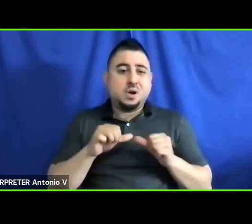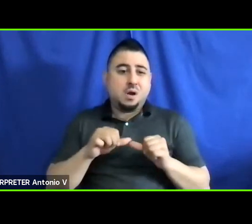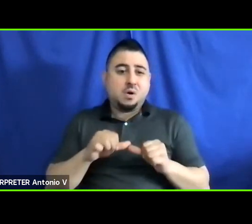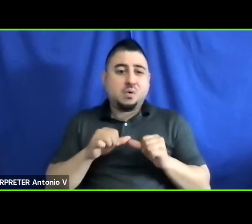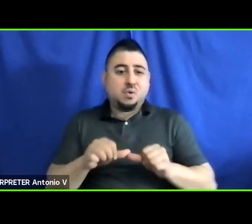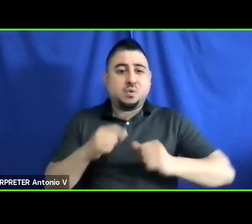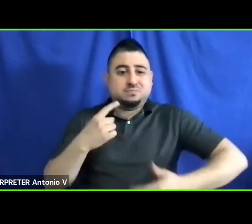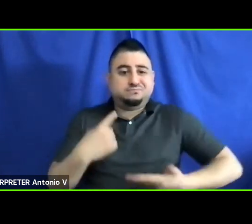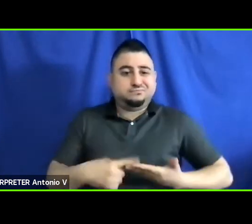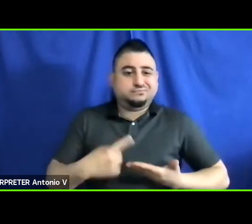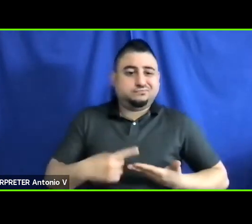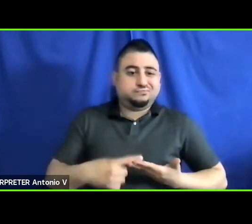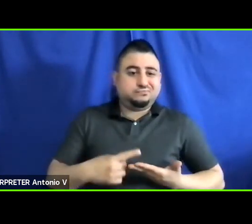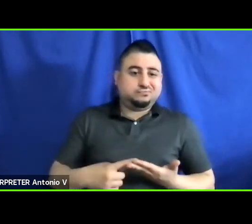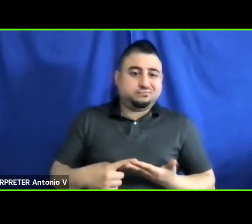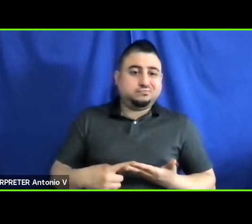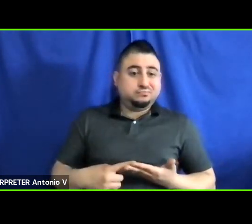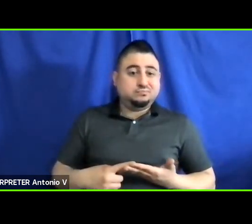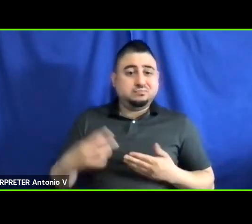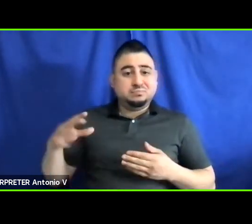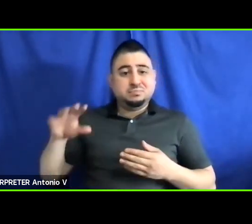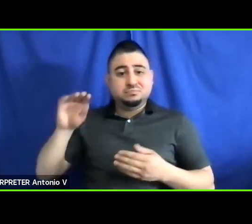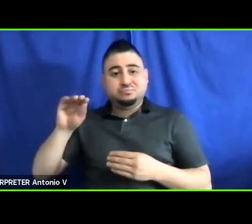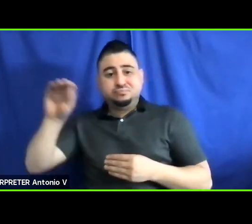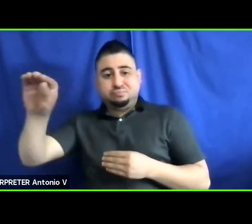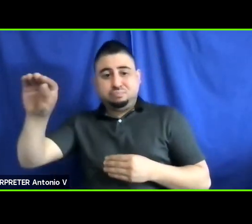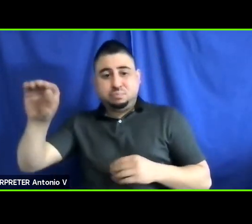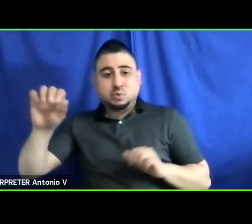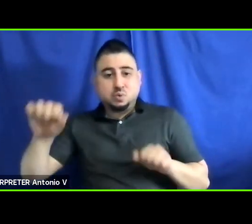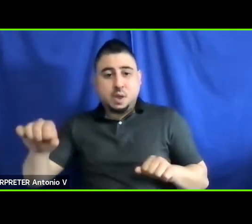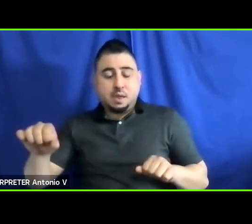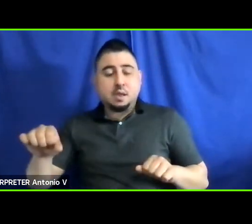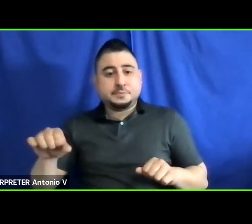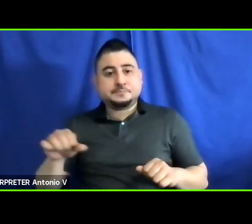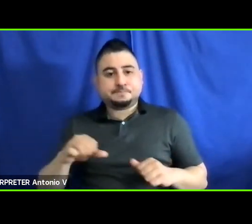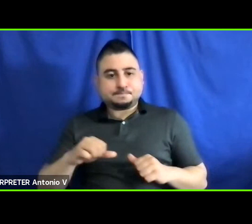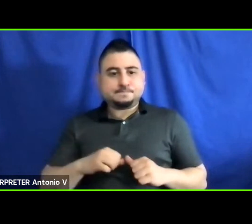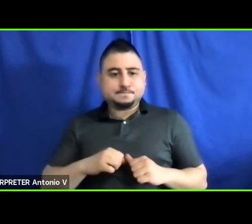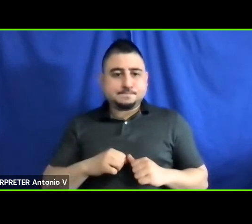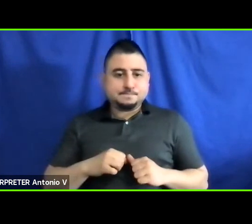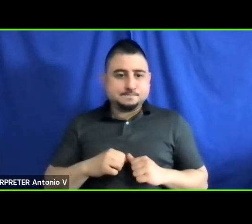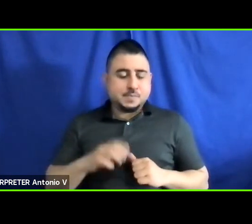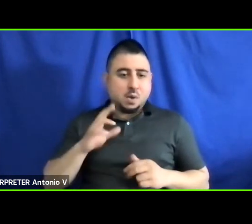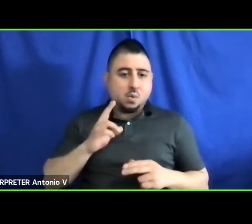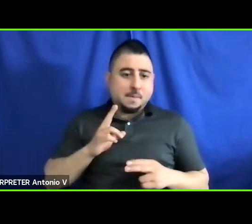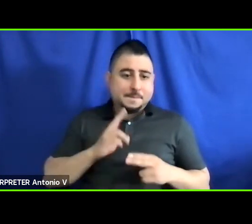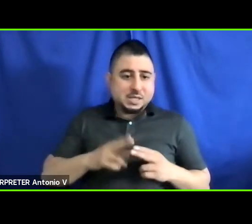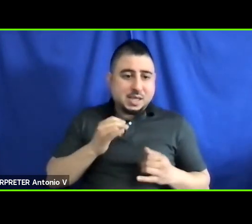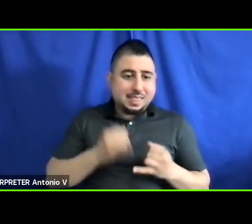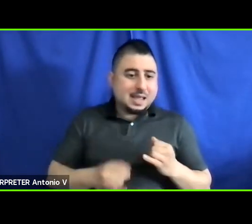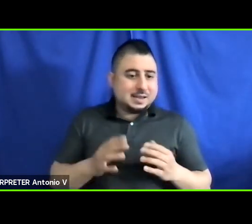that we’re doing, that I mentioned earlier. And I will mention again at end of this session,